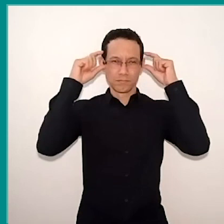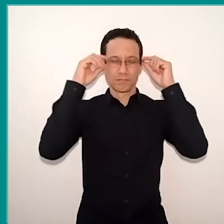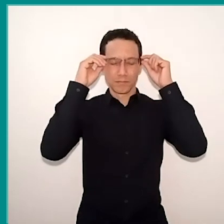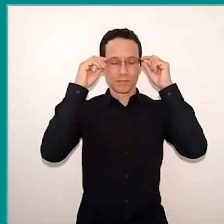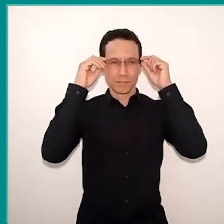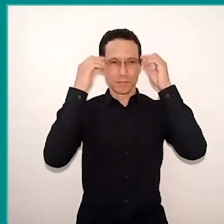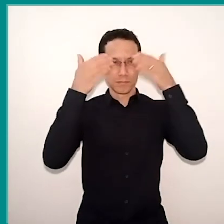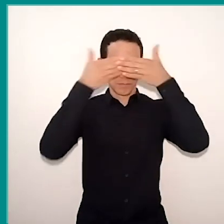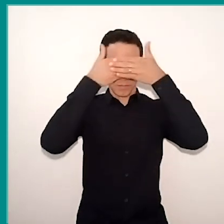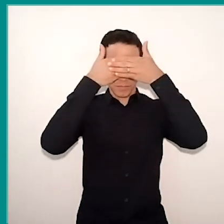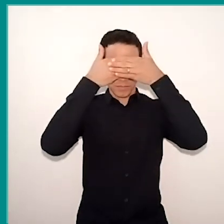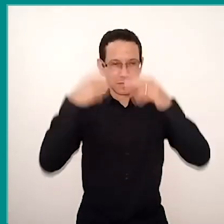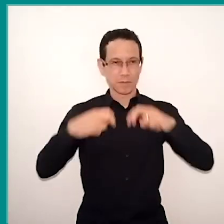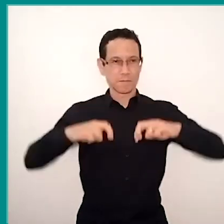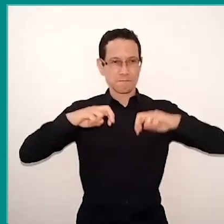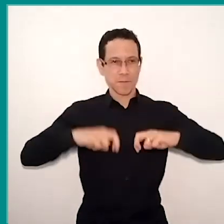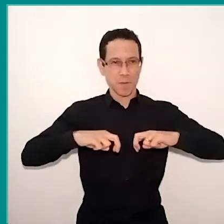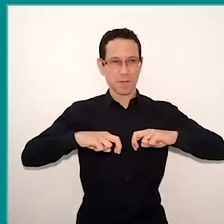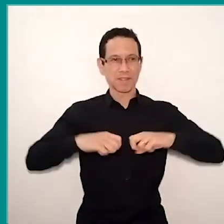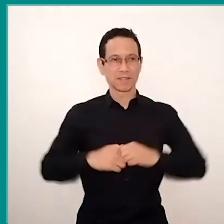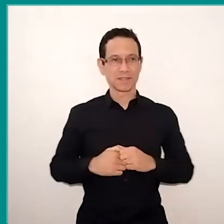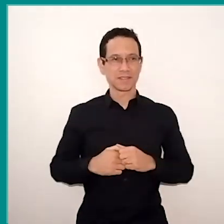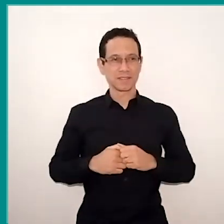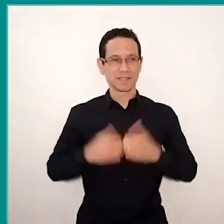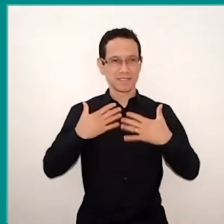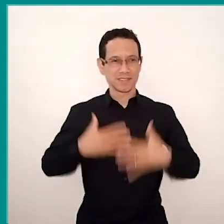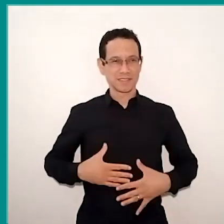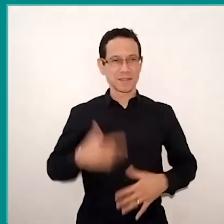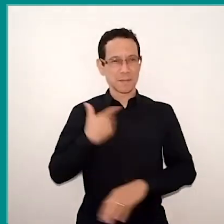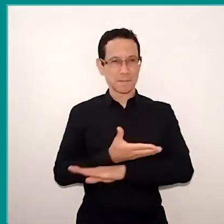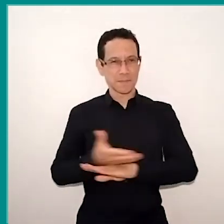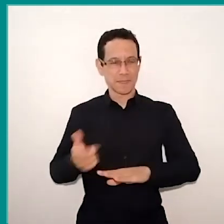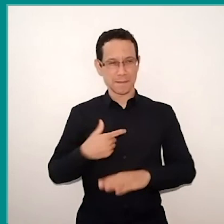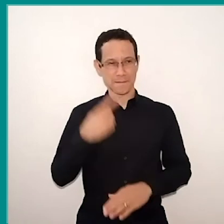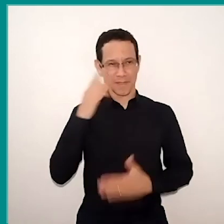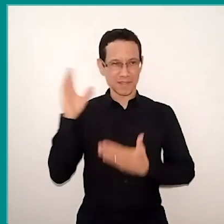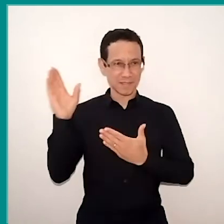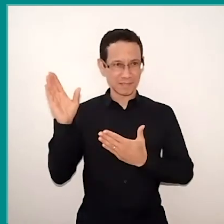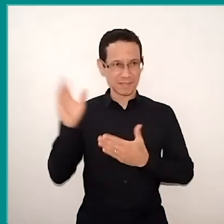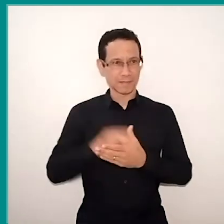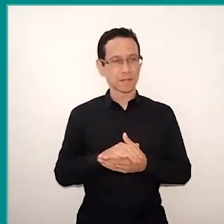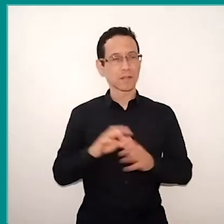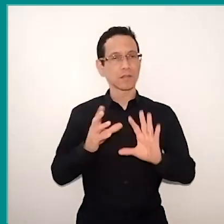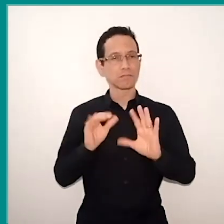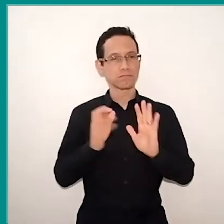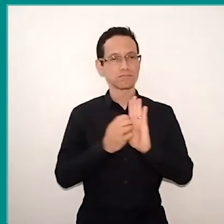facing each other, the two have a white shirt, and they are there manipulating objects to try to find out what it is.